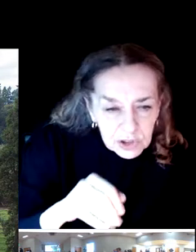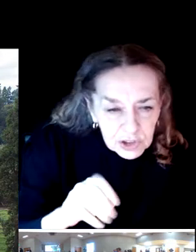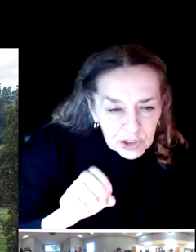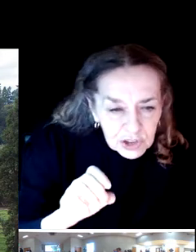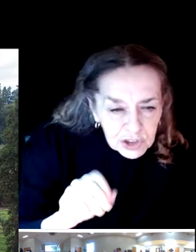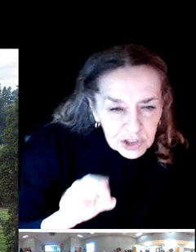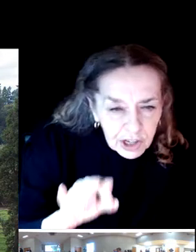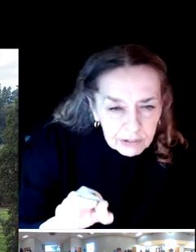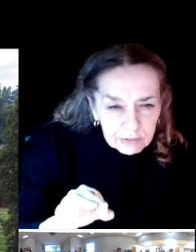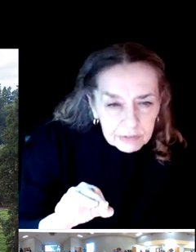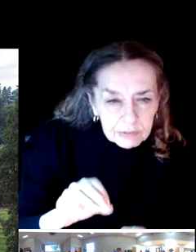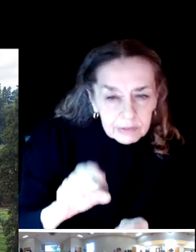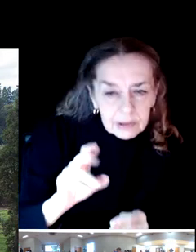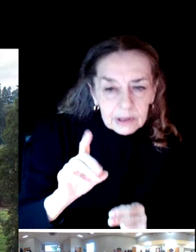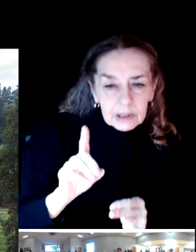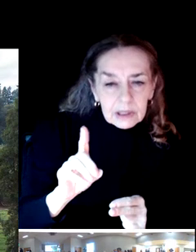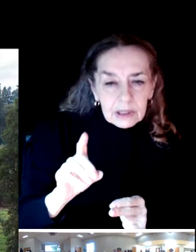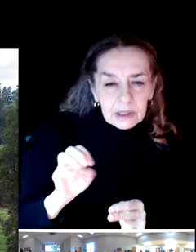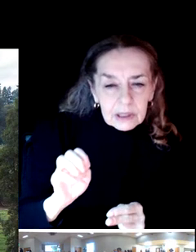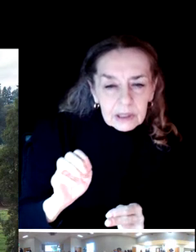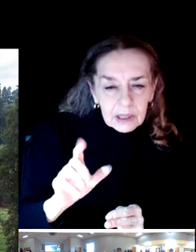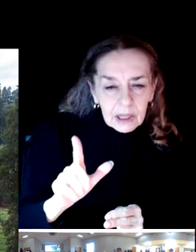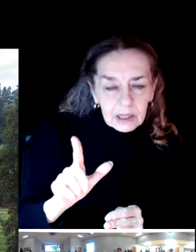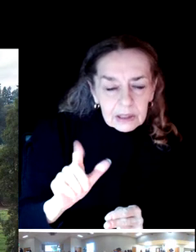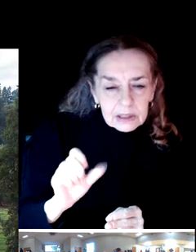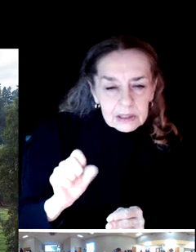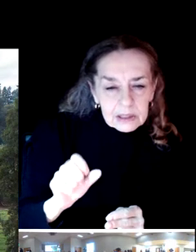I've been a practitioner for all 37 years in the field.